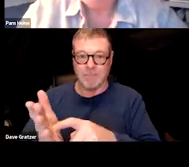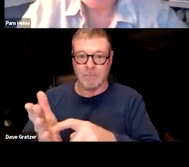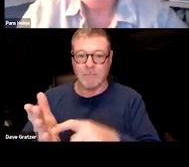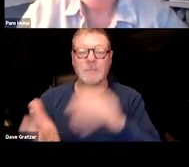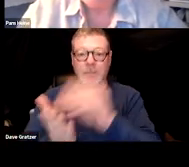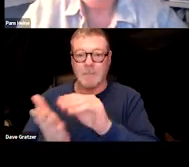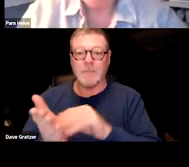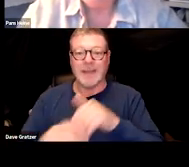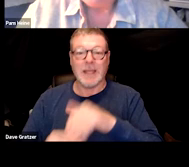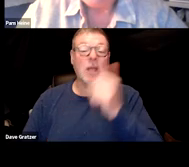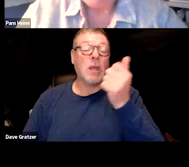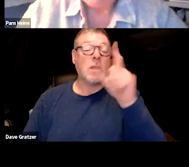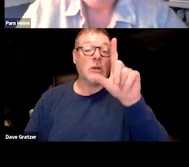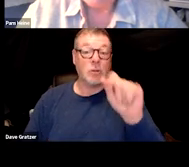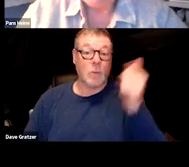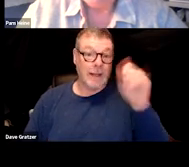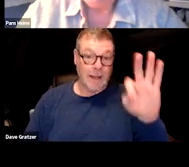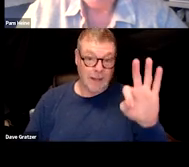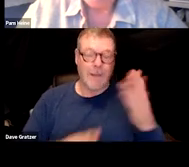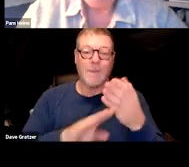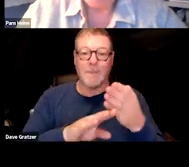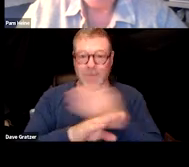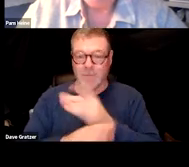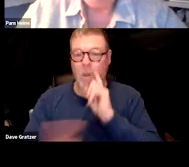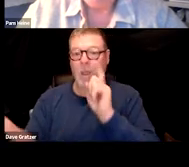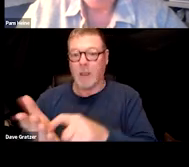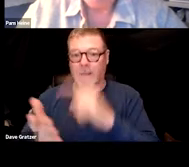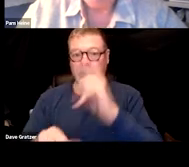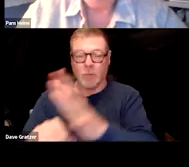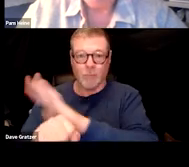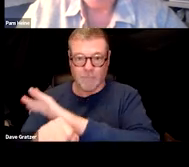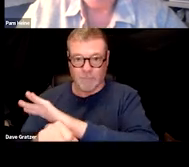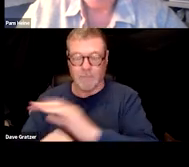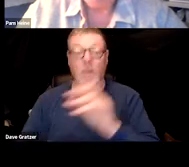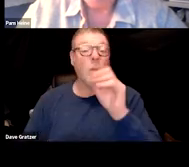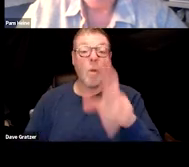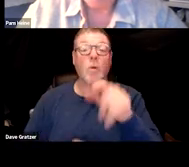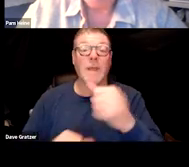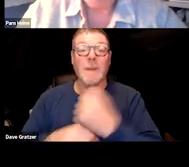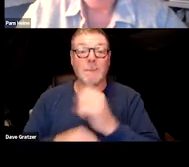in 2019 before we had an actual identification for COVID. Where you can make that assumption but I definitely,